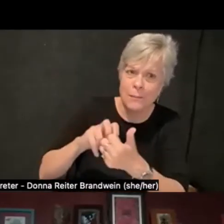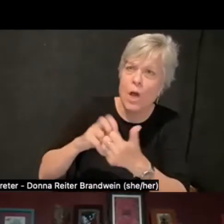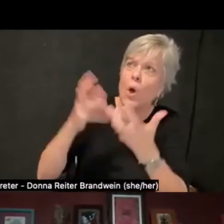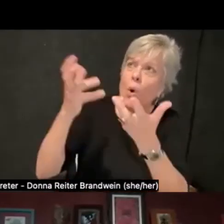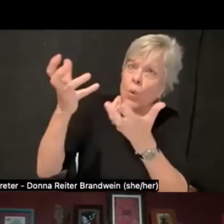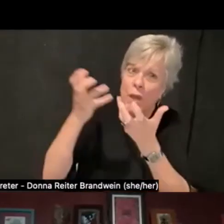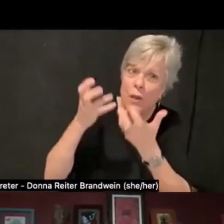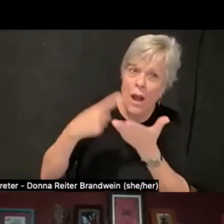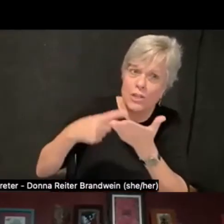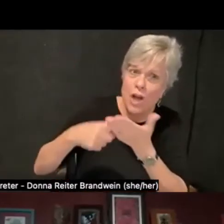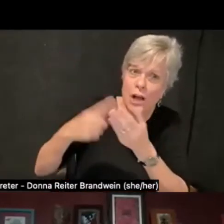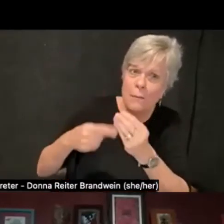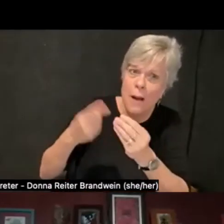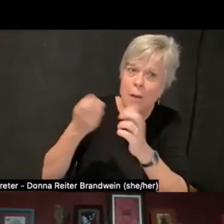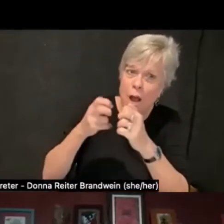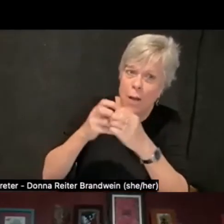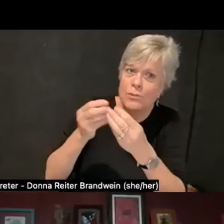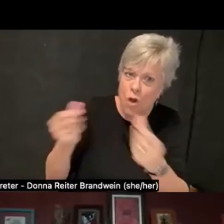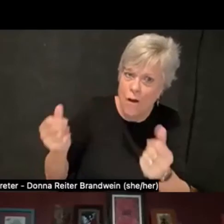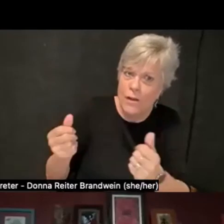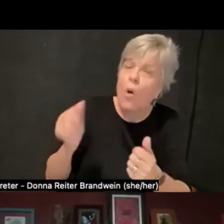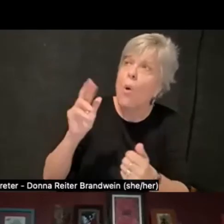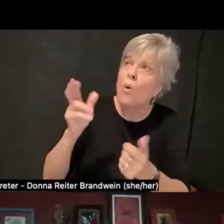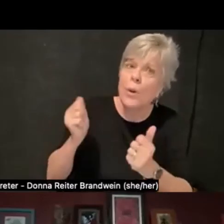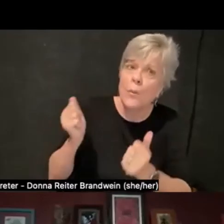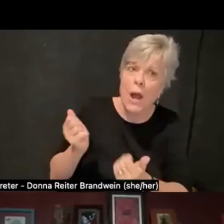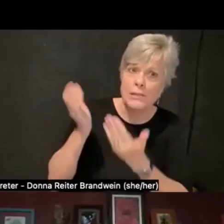or we wanna put forth a solution."